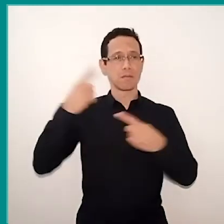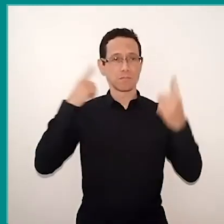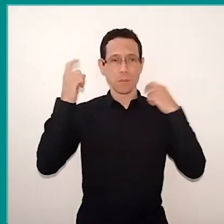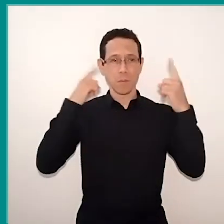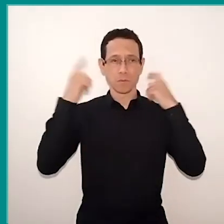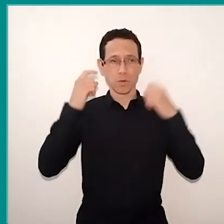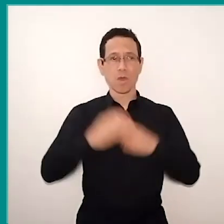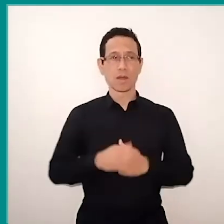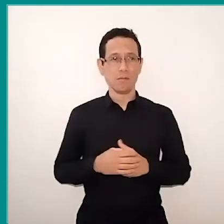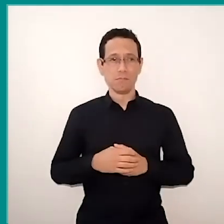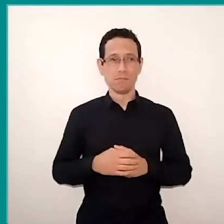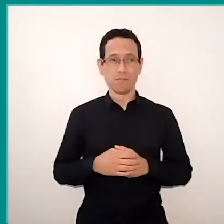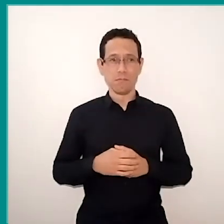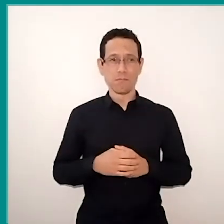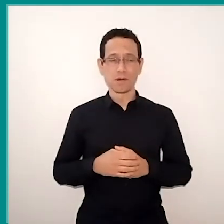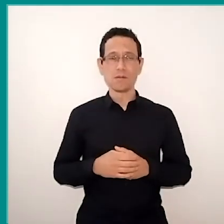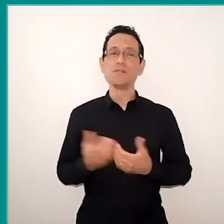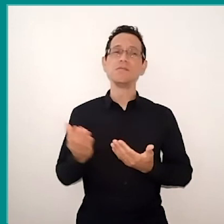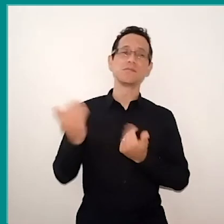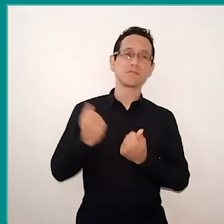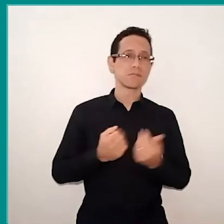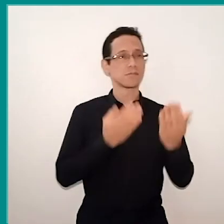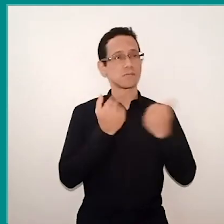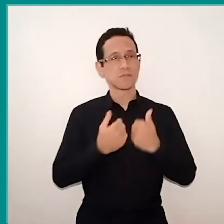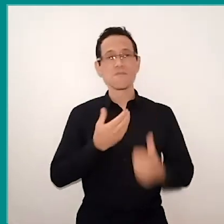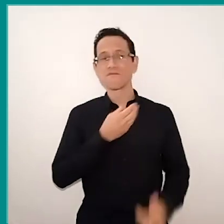What I needed from the students was the voice, so we started to study